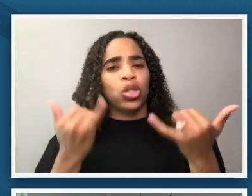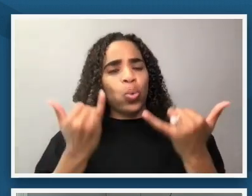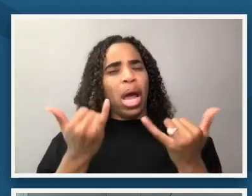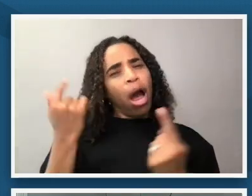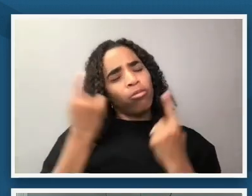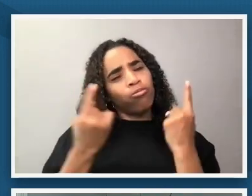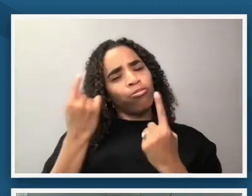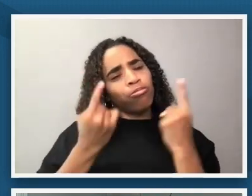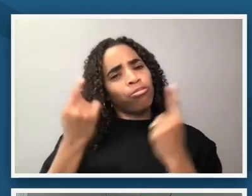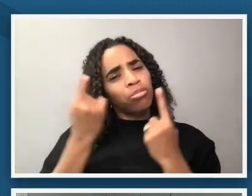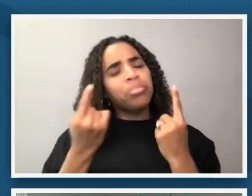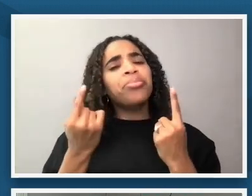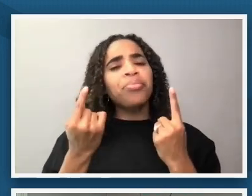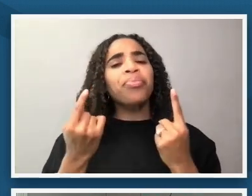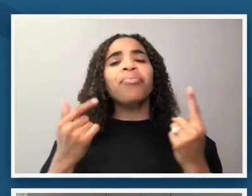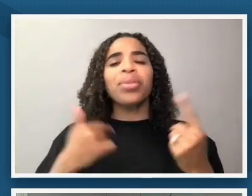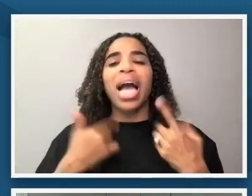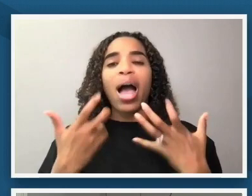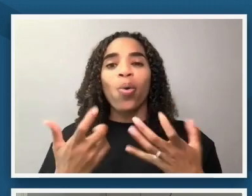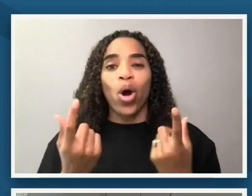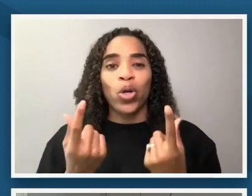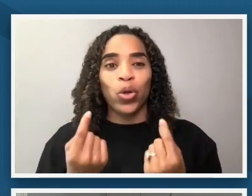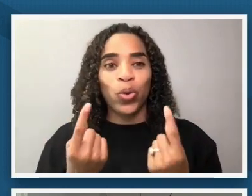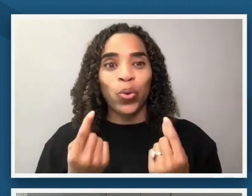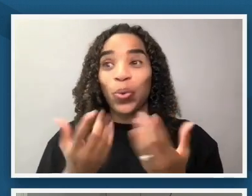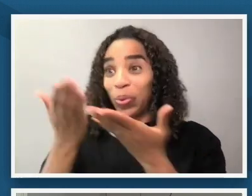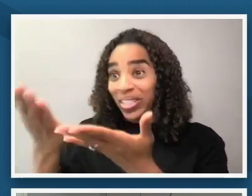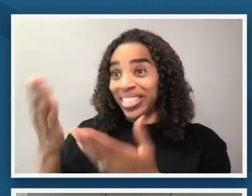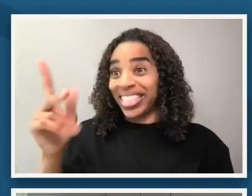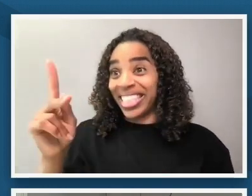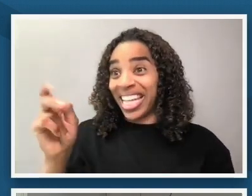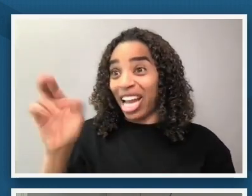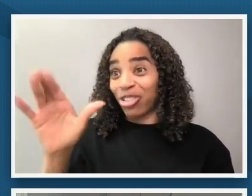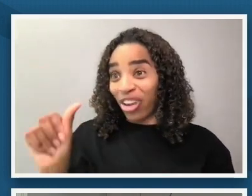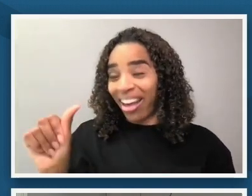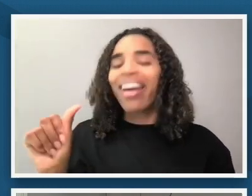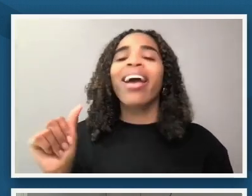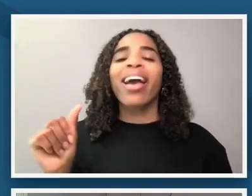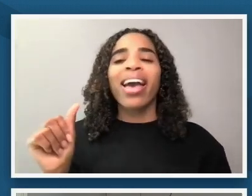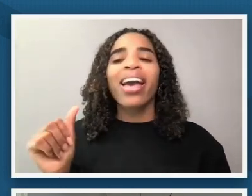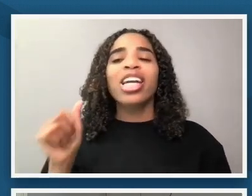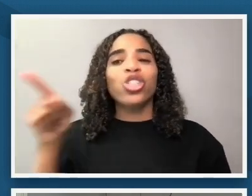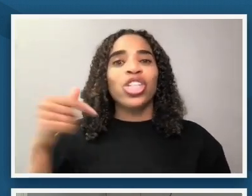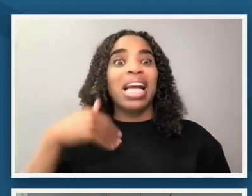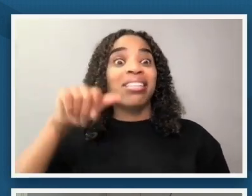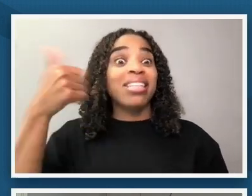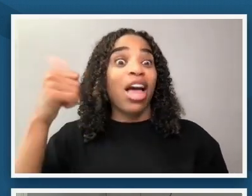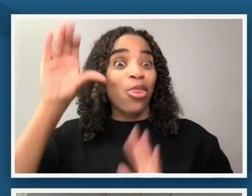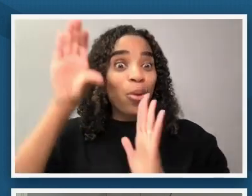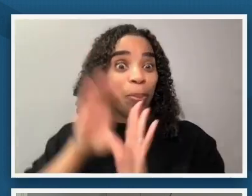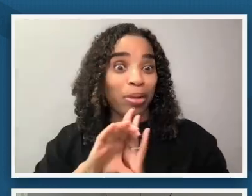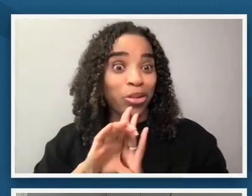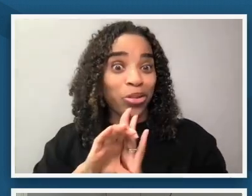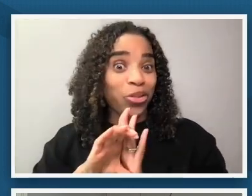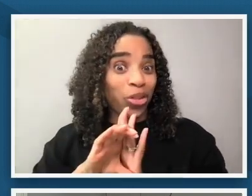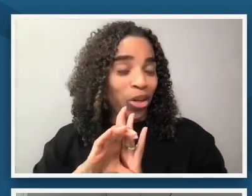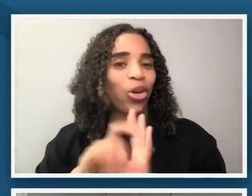turn over the stage to kandra because she's got an um an image that becomes a